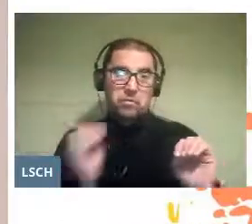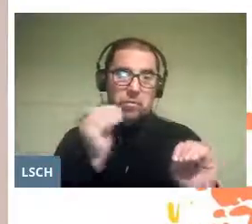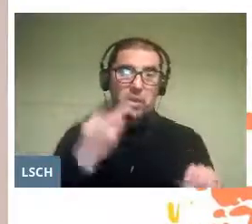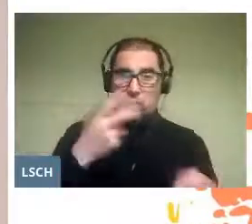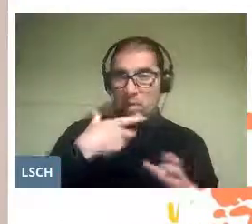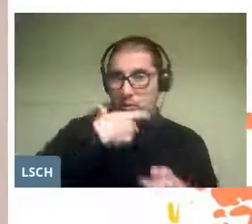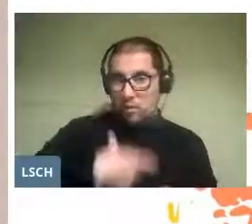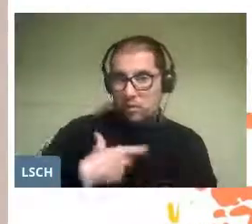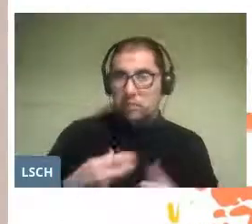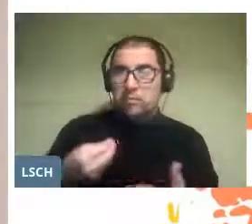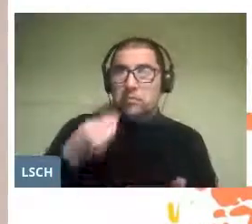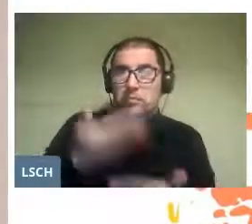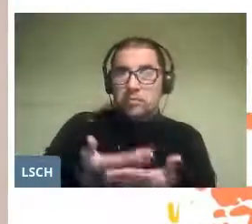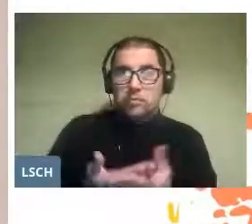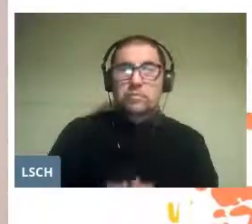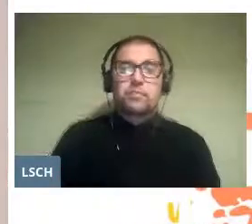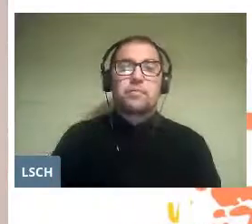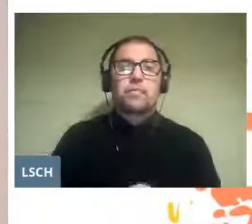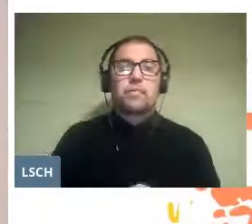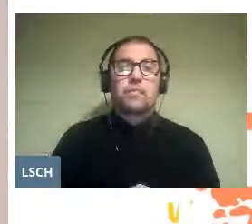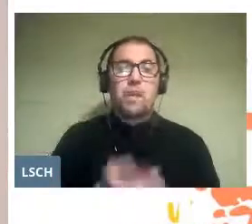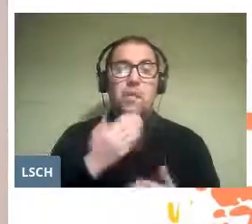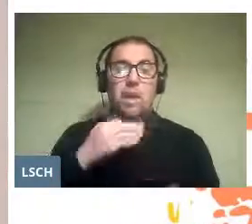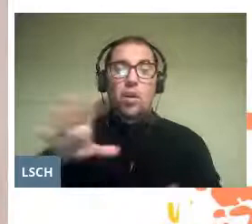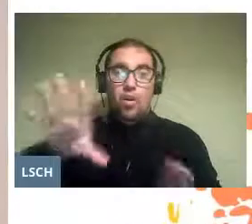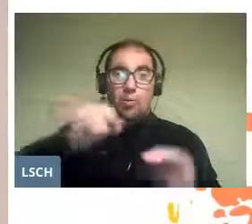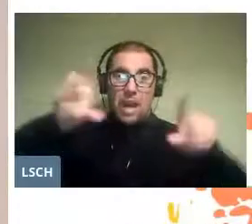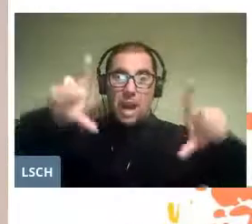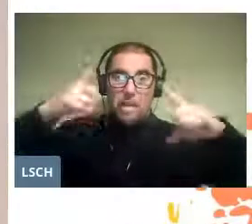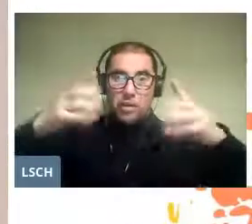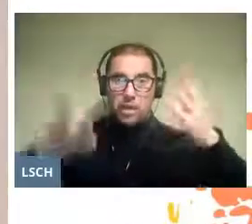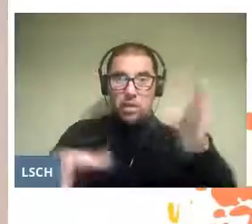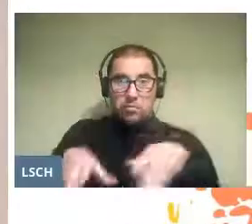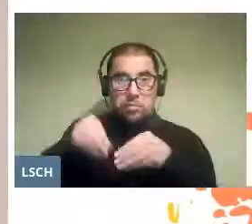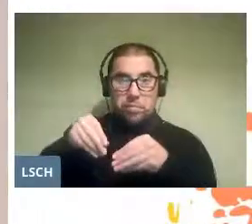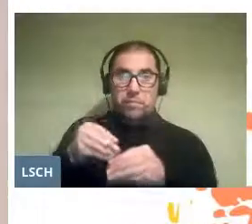to the other, a character, and so many more things.